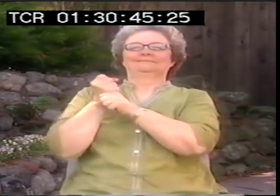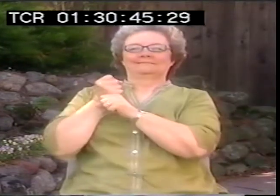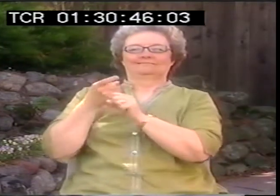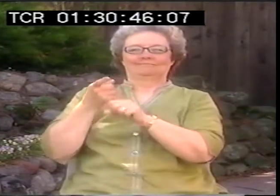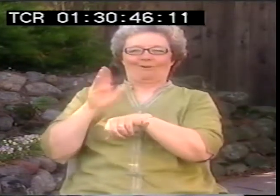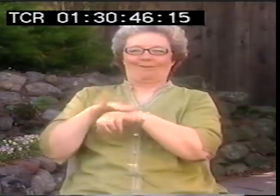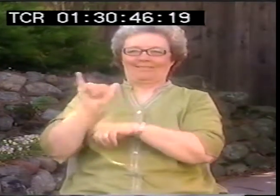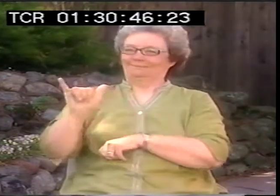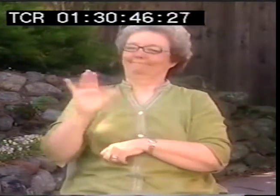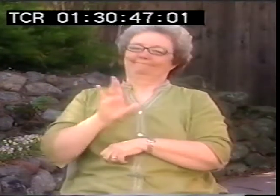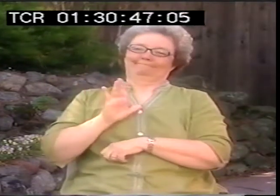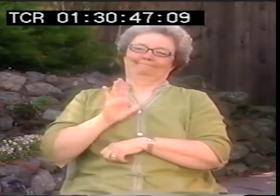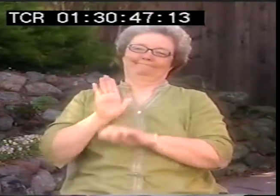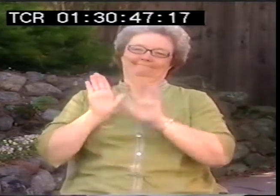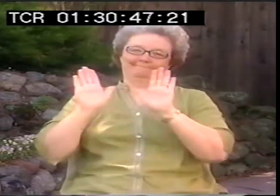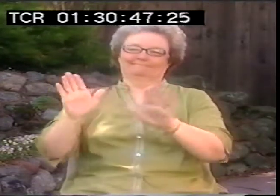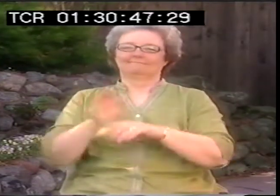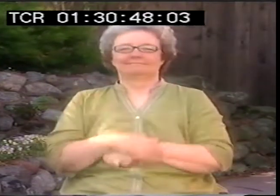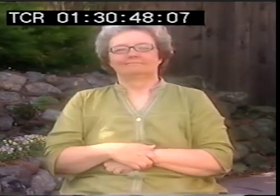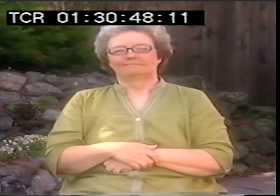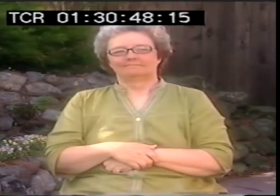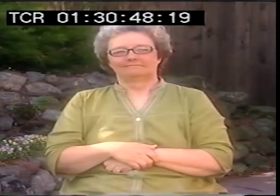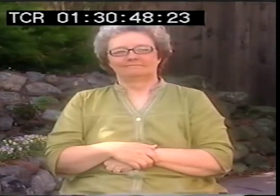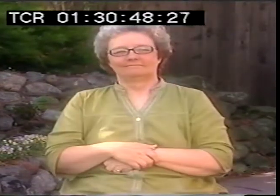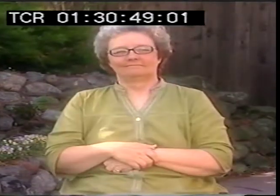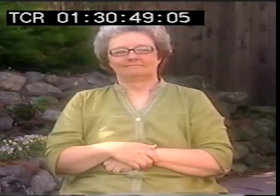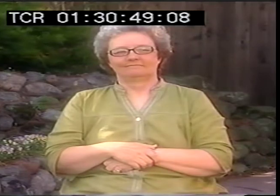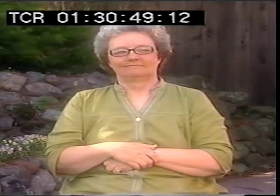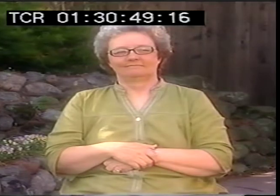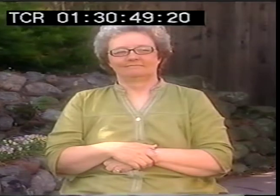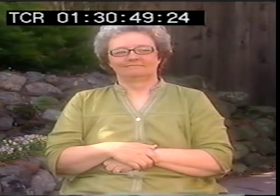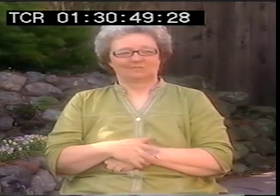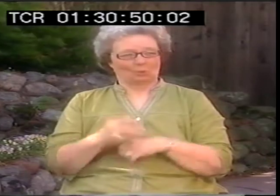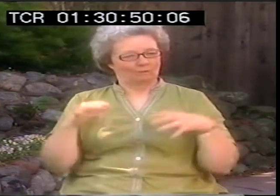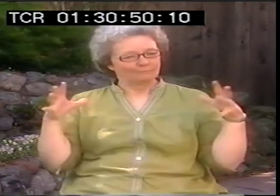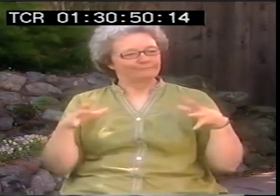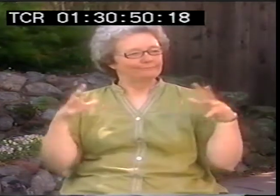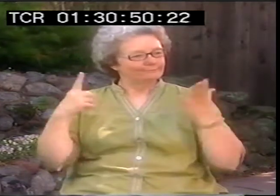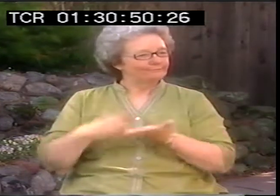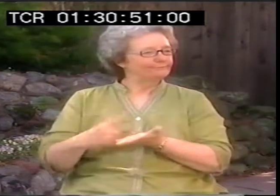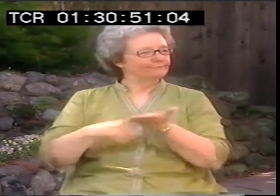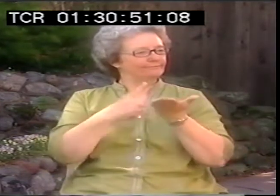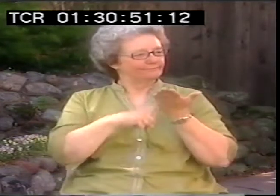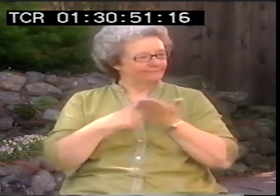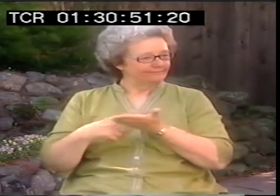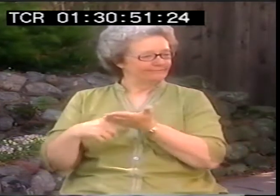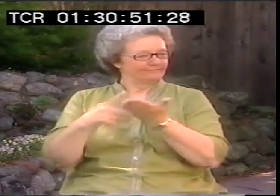And he actually receives his PhD specifically for that theory. So there were a lot of discussions